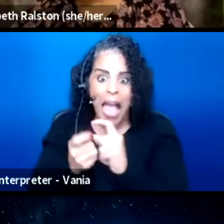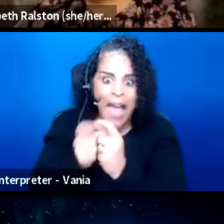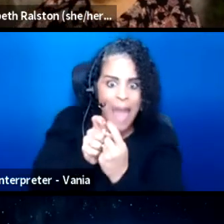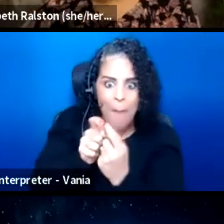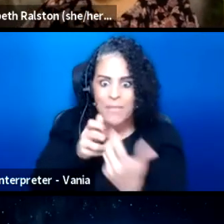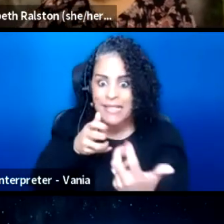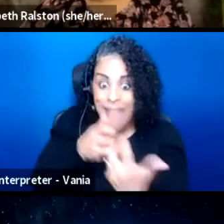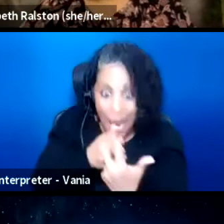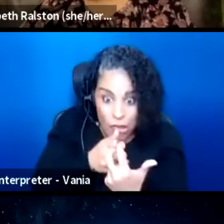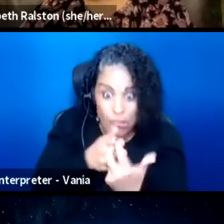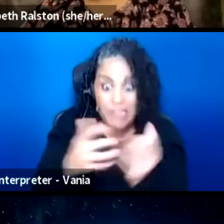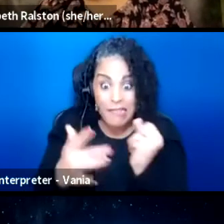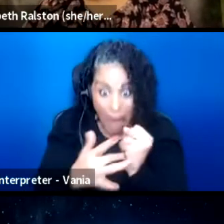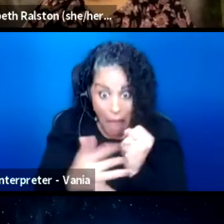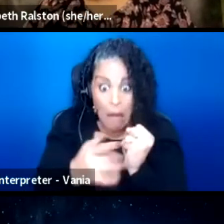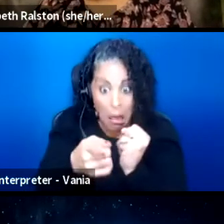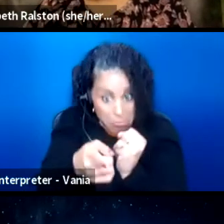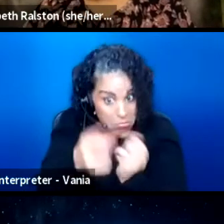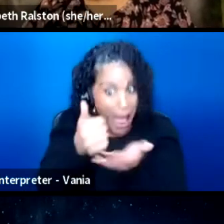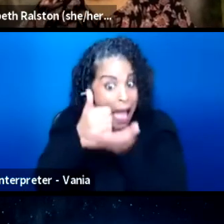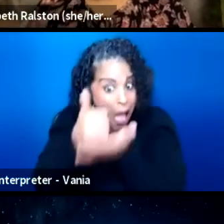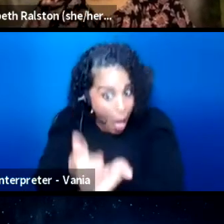has helped to bolster,